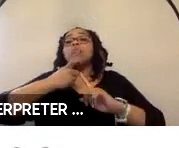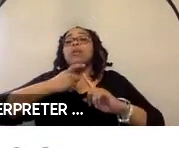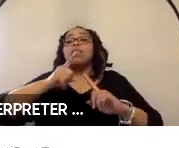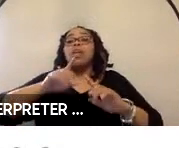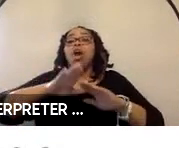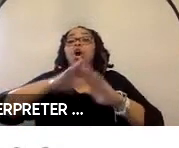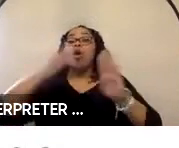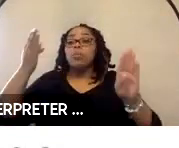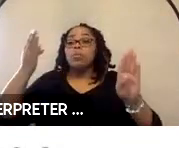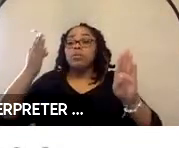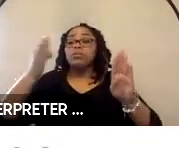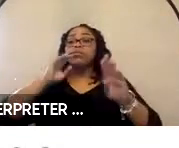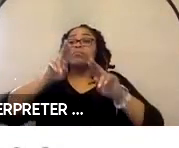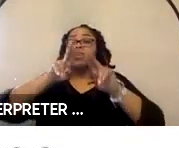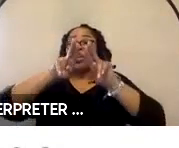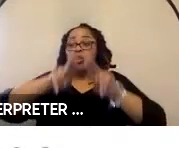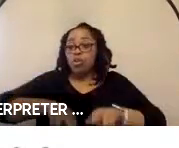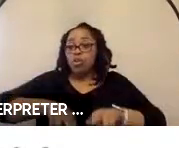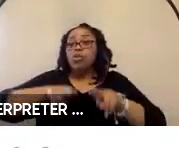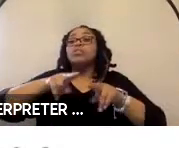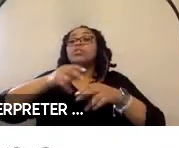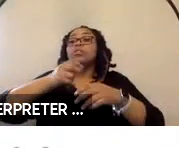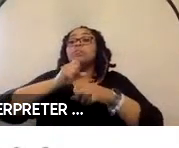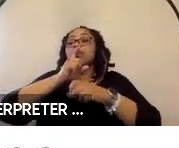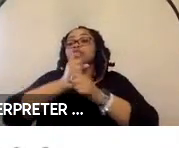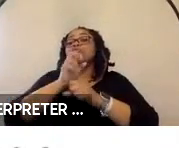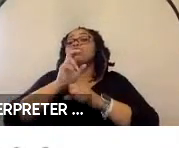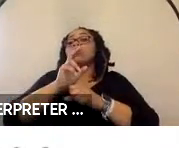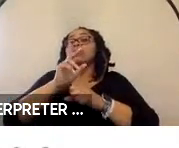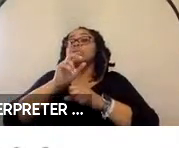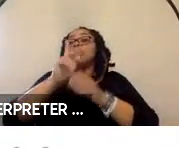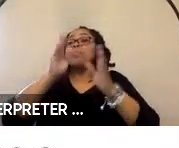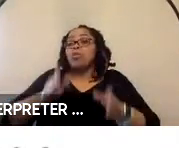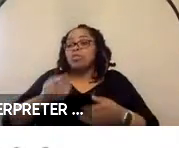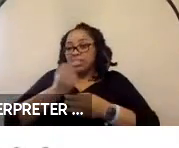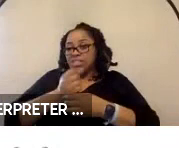doors, lowering the ramp and securing the rider, all through the use of sensors and